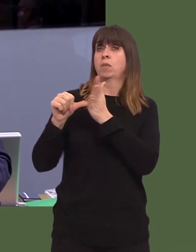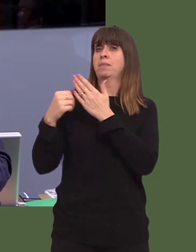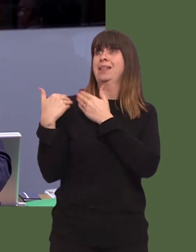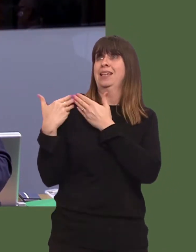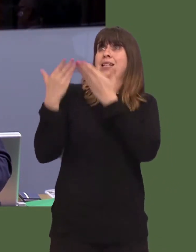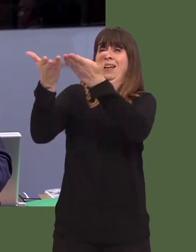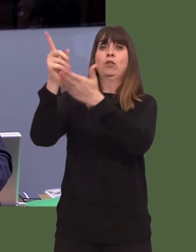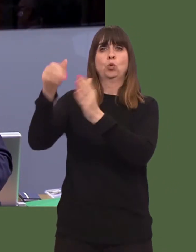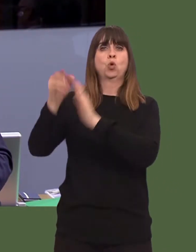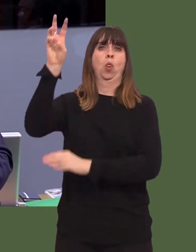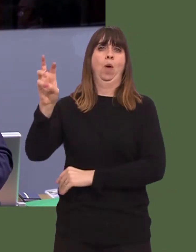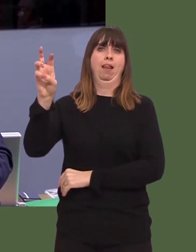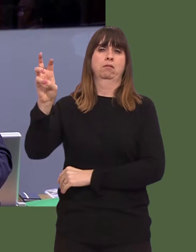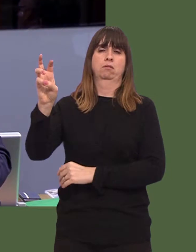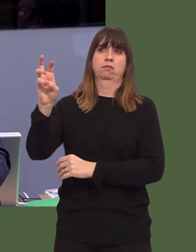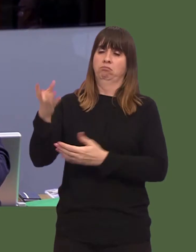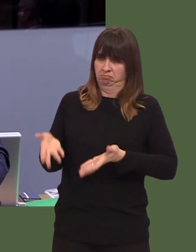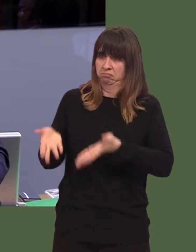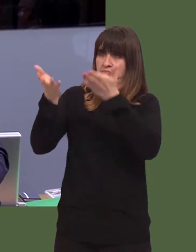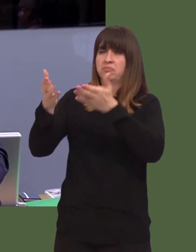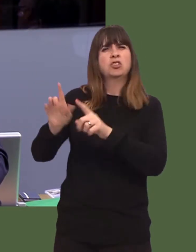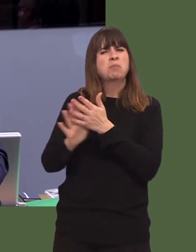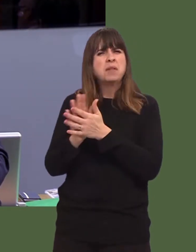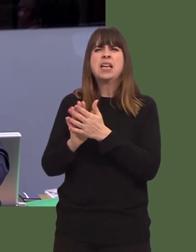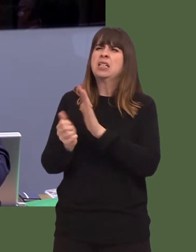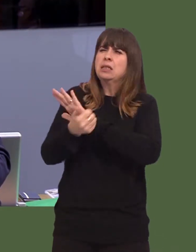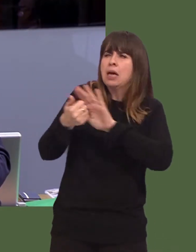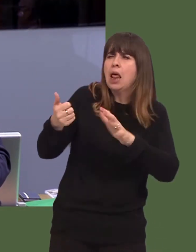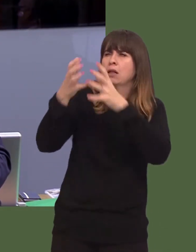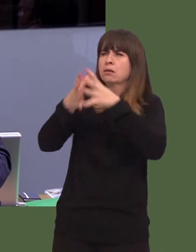powers around business rates, for example, around skills and around transportóI appreciate